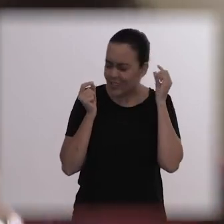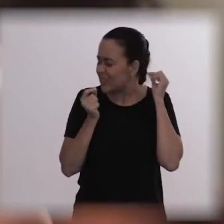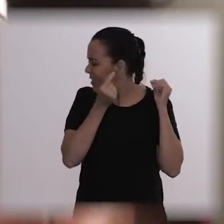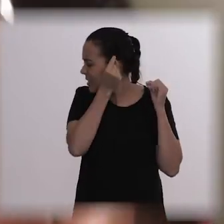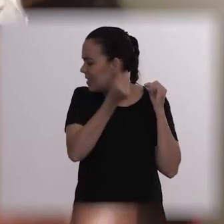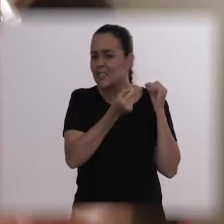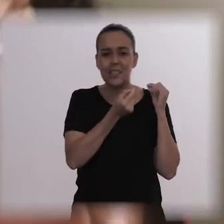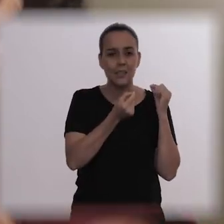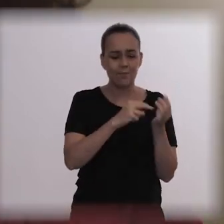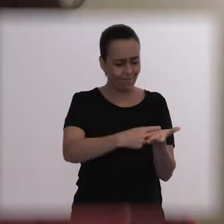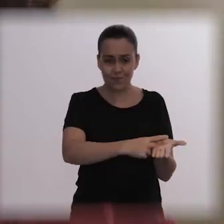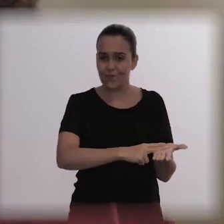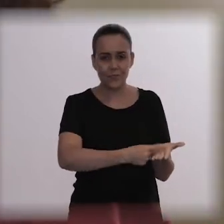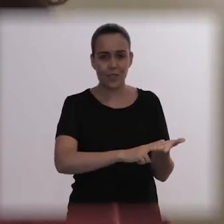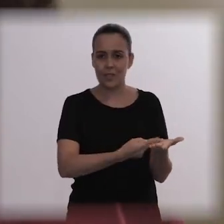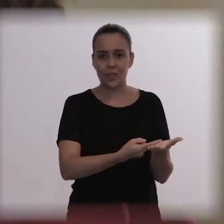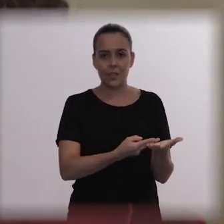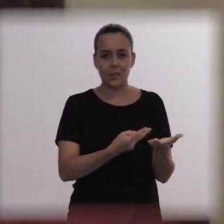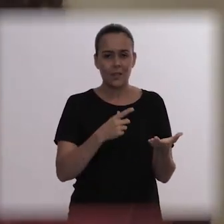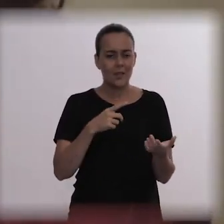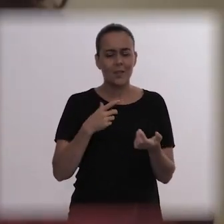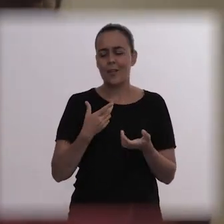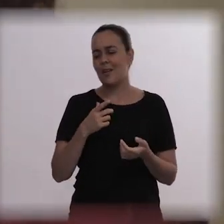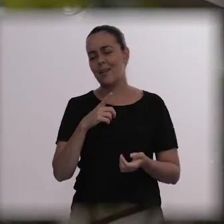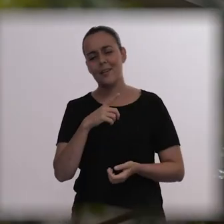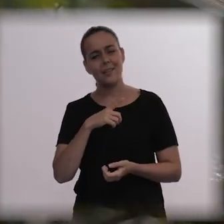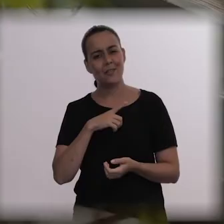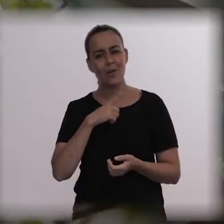but he was in pure agony, extreme agony, poor thing.